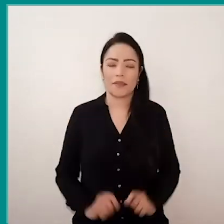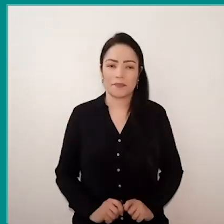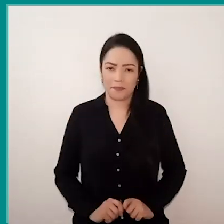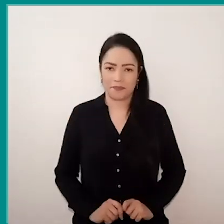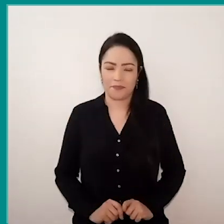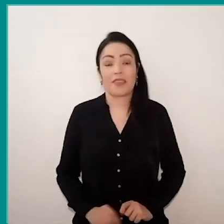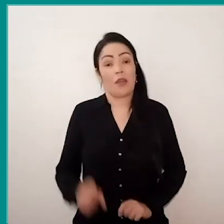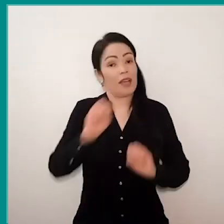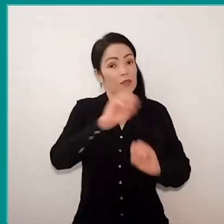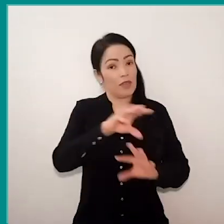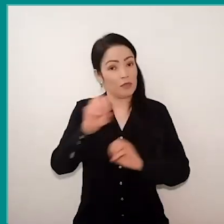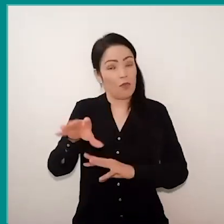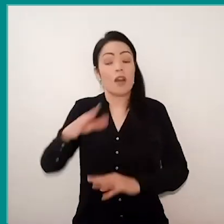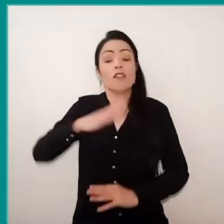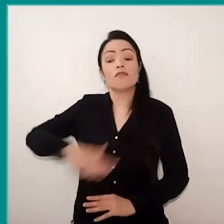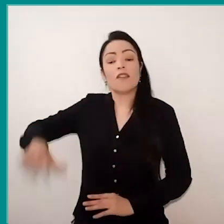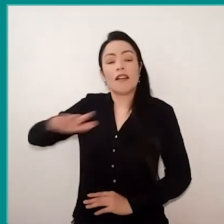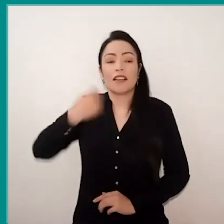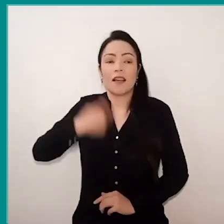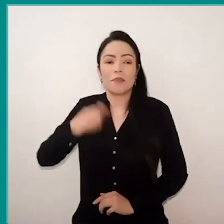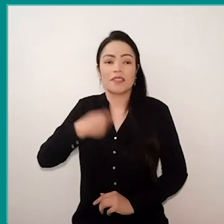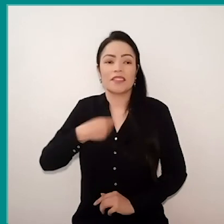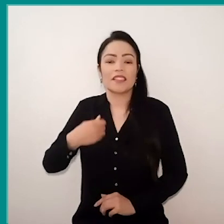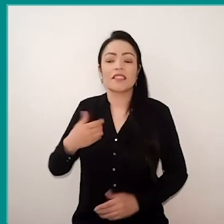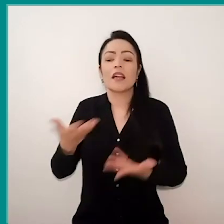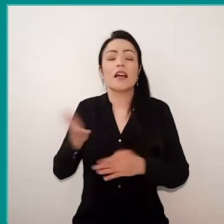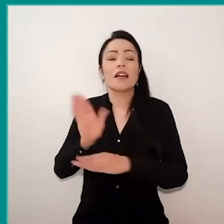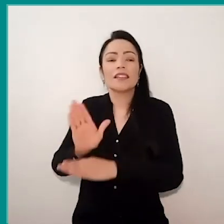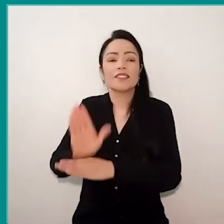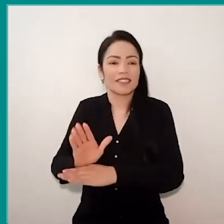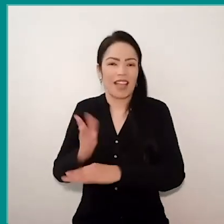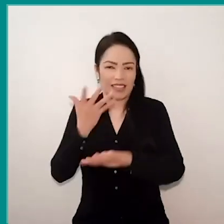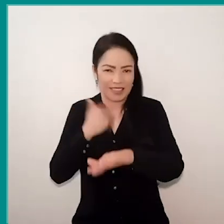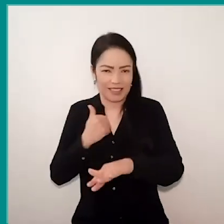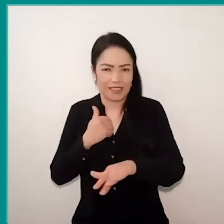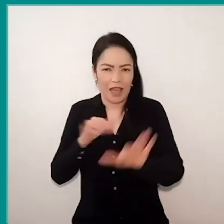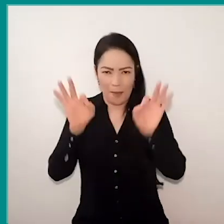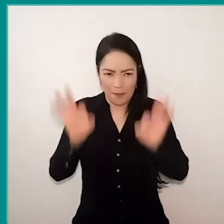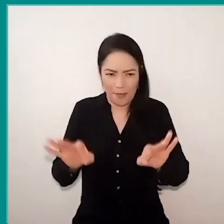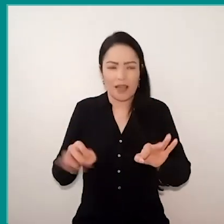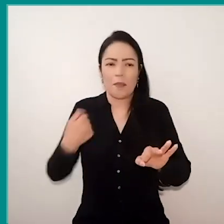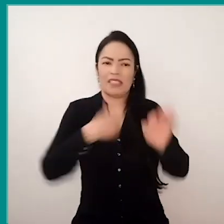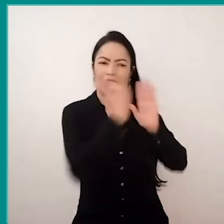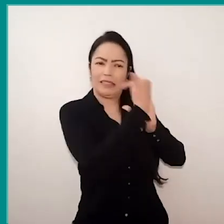what do we need take to these kids? Is it really necessary to fulfill the curriculum, or do we